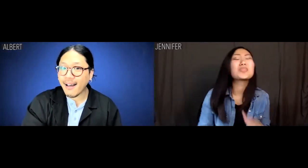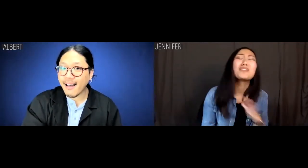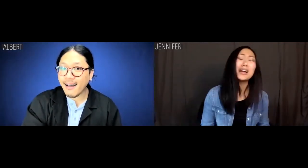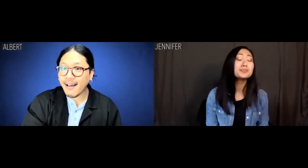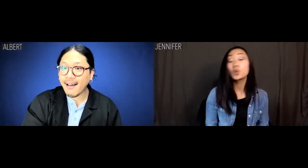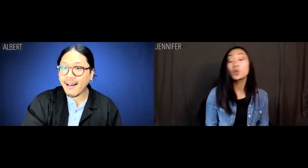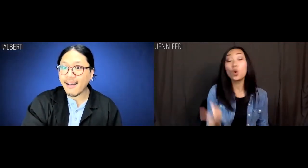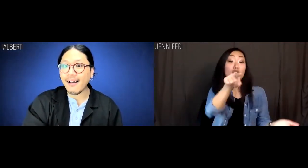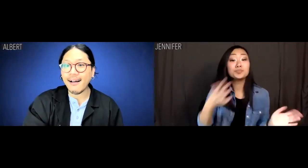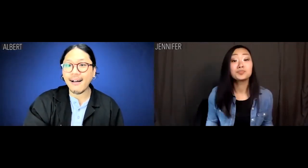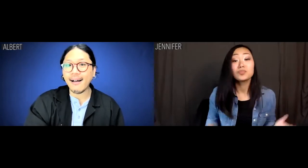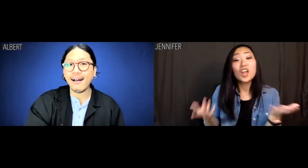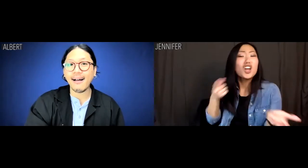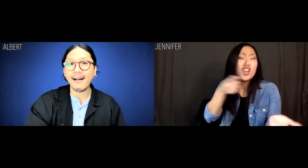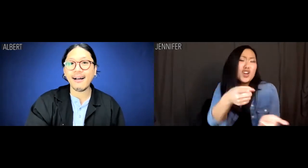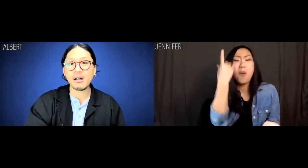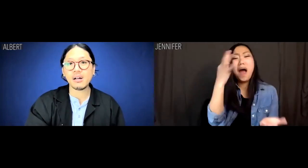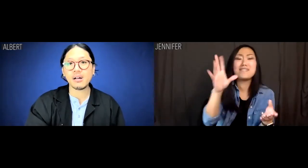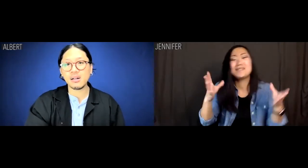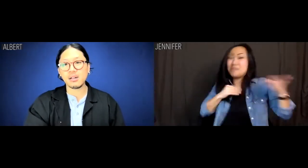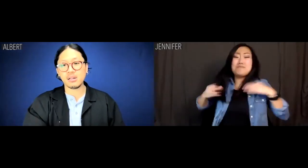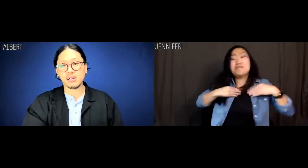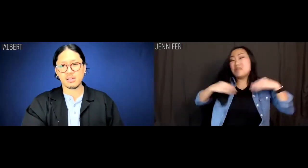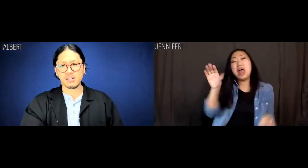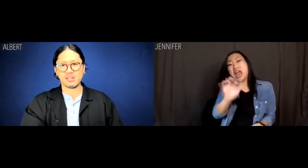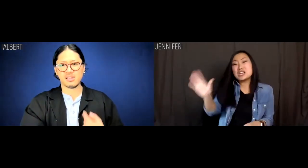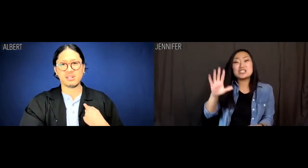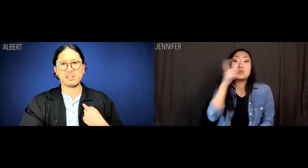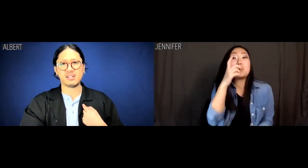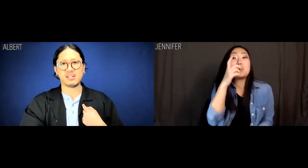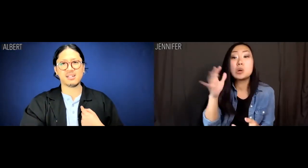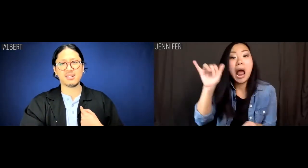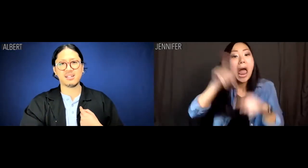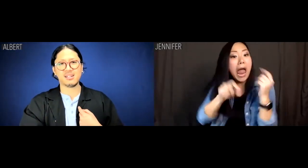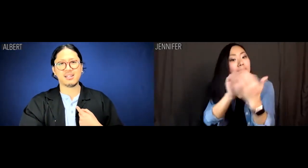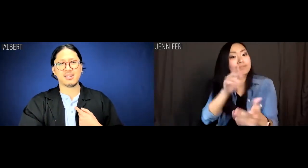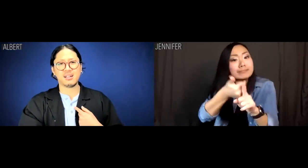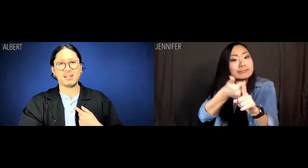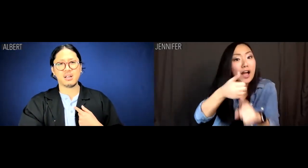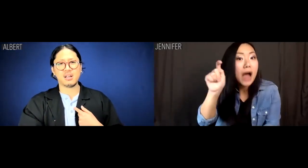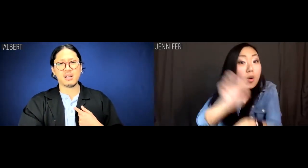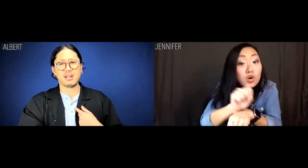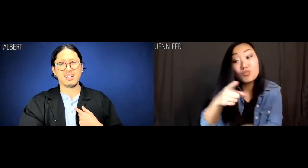Well, you... you're just one of those pushover Asians who can't stand up for yourself at work.